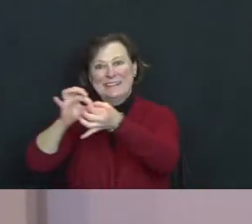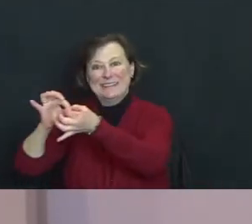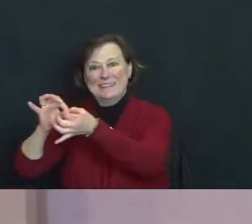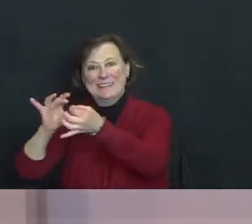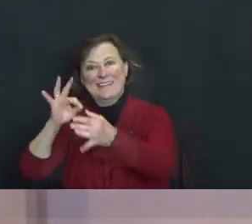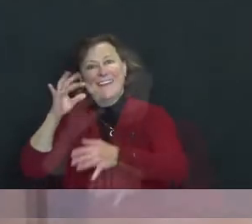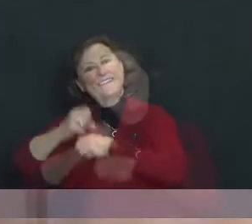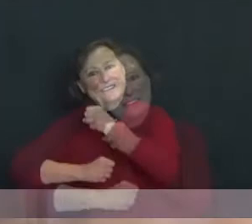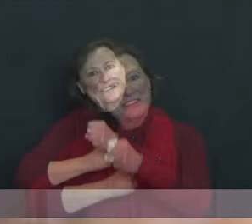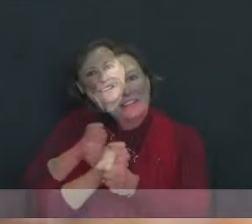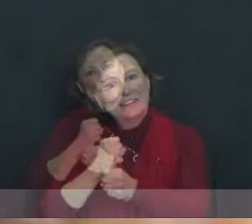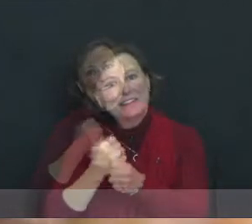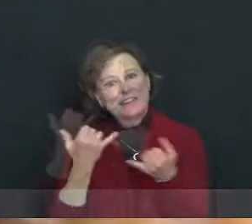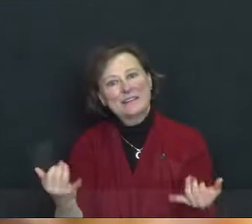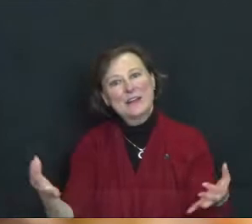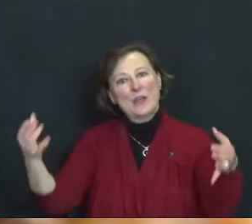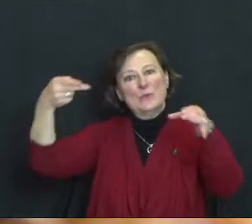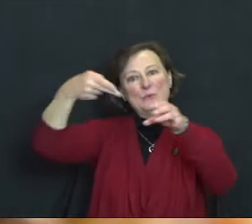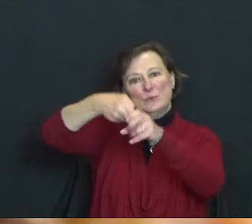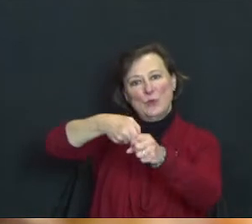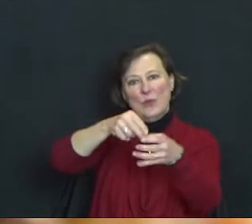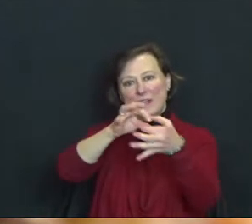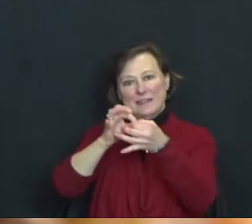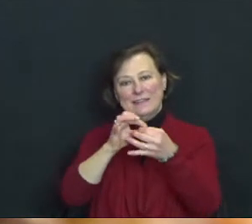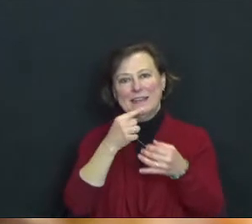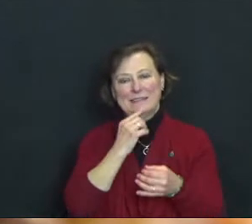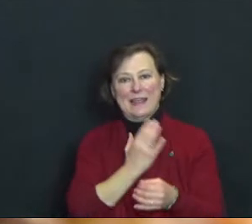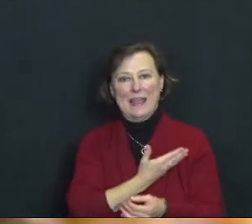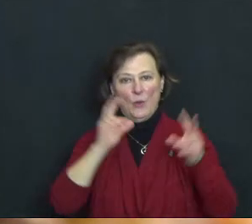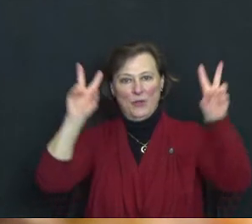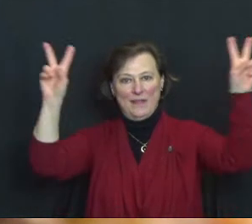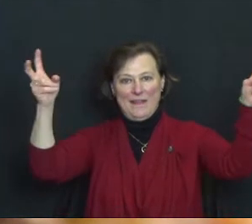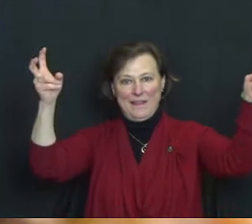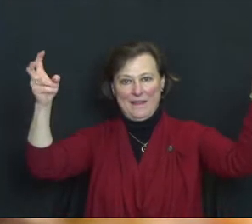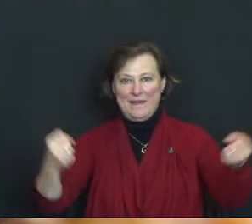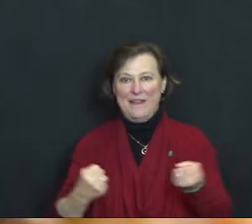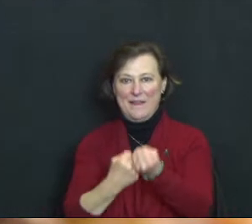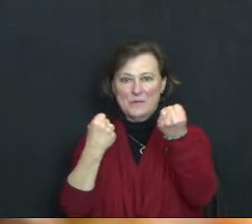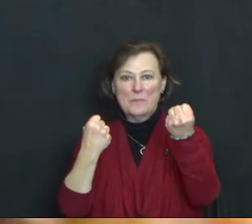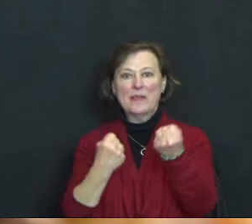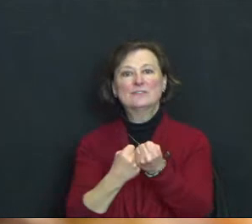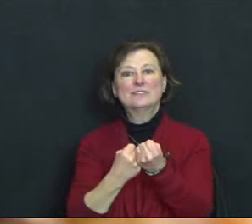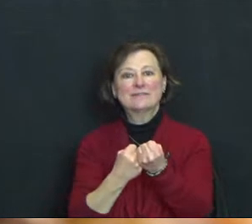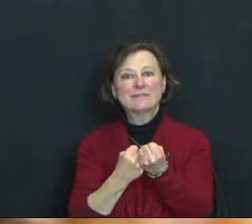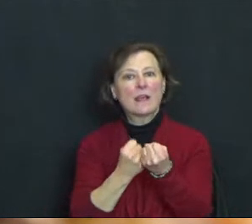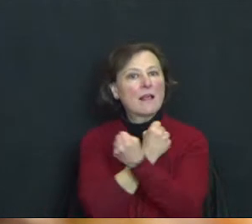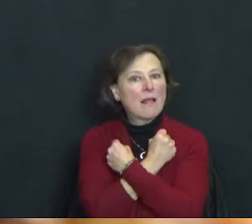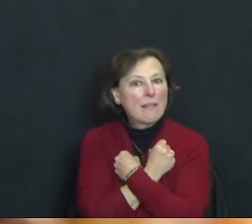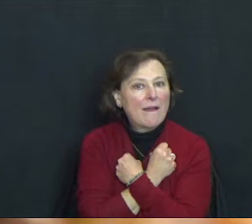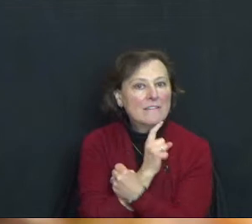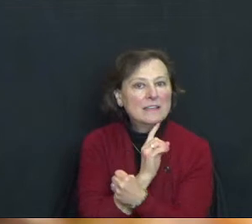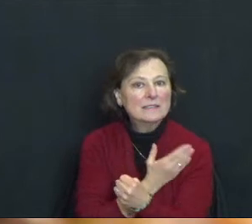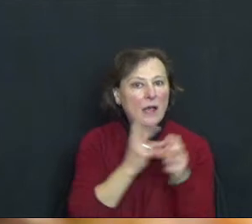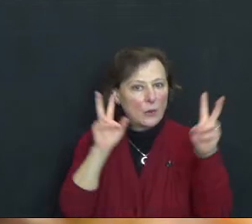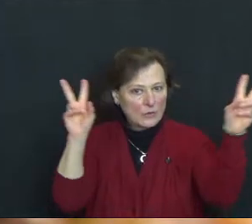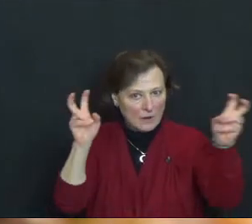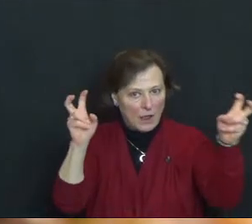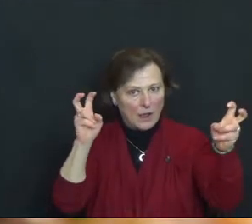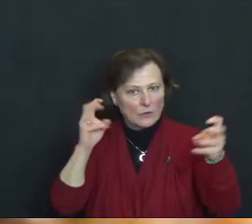Let us join in connection and say together our affirmation. Love is our doctrine.